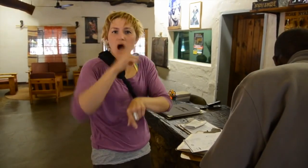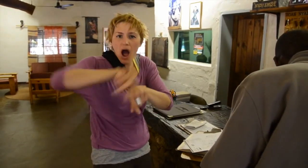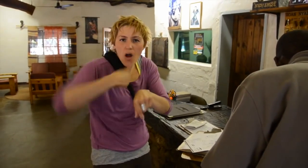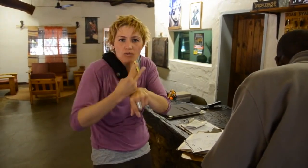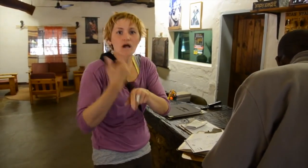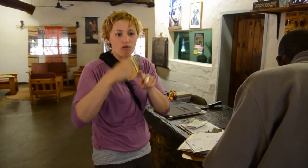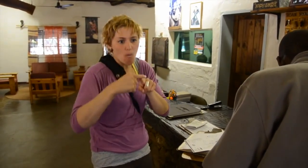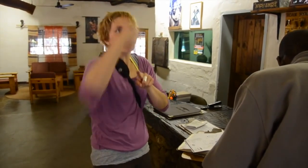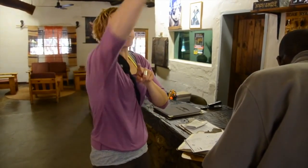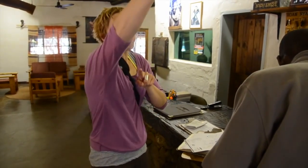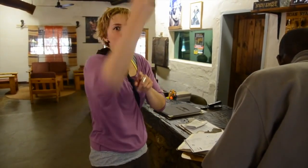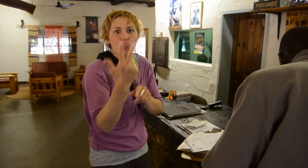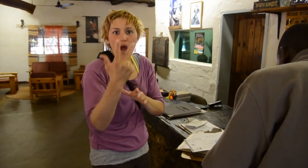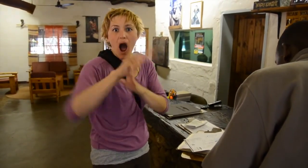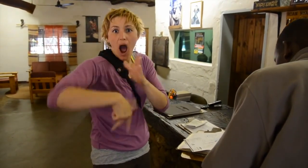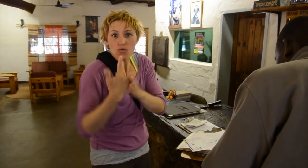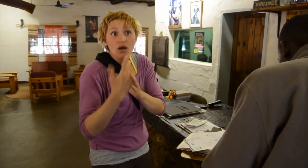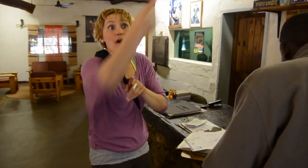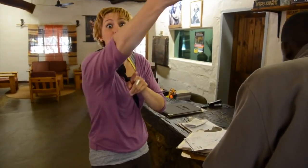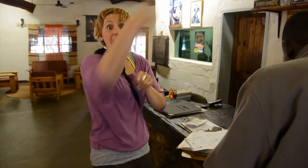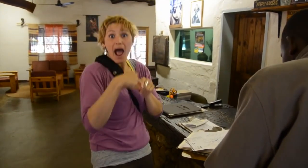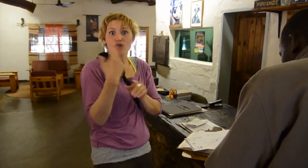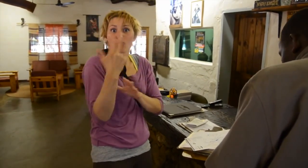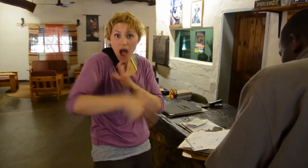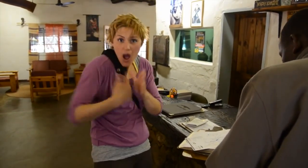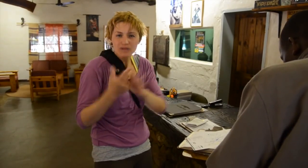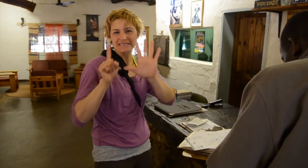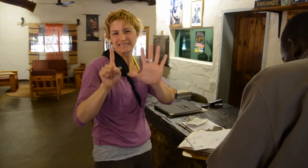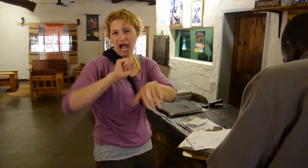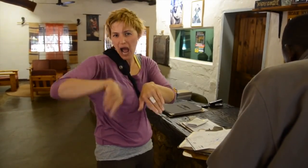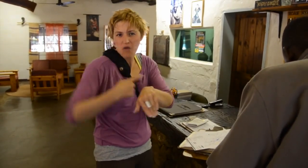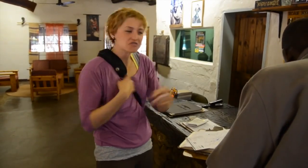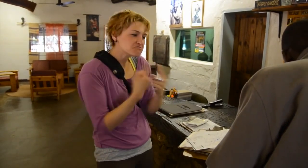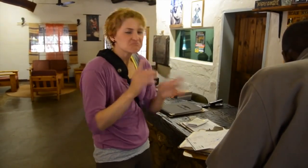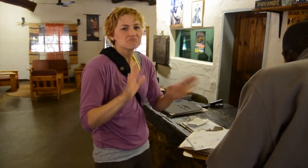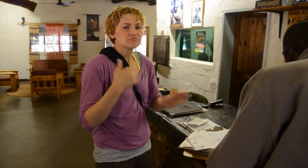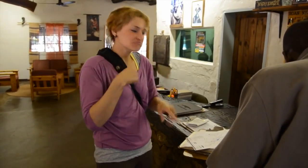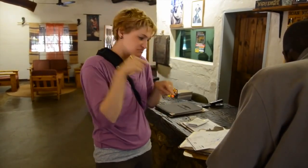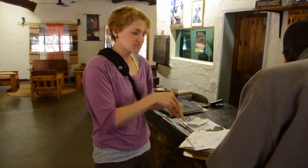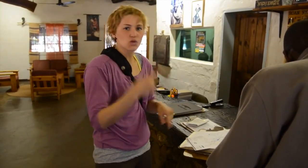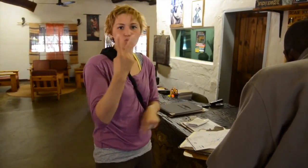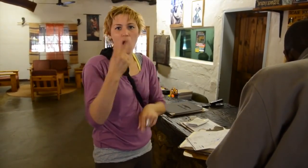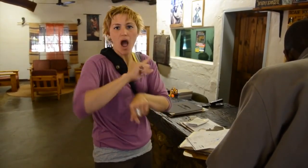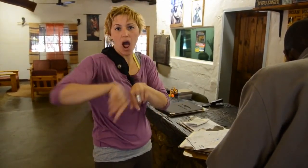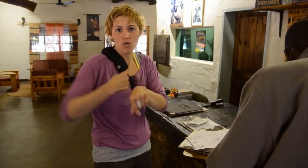he could help me decide. There are three routes, first one taking one hour, second one two hours and third one three hours there